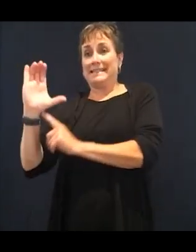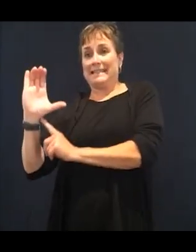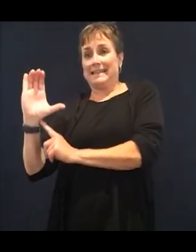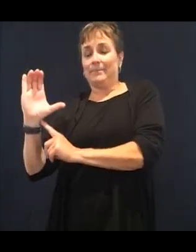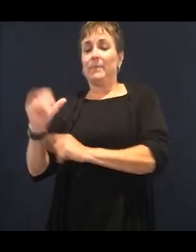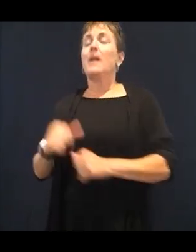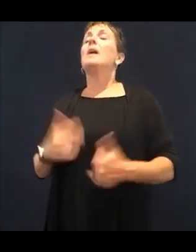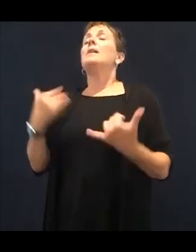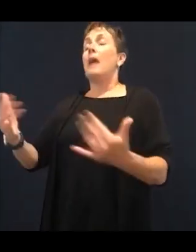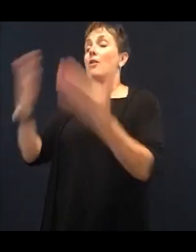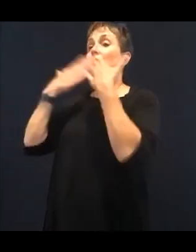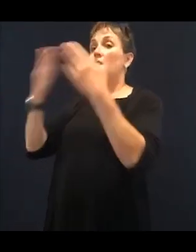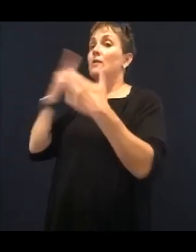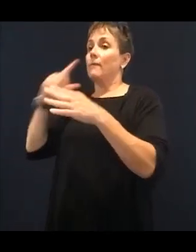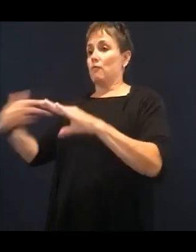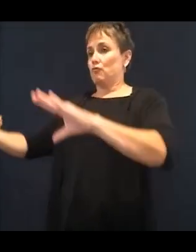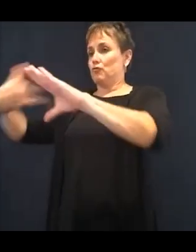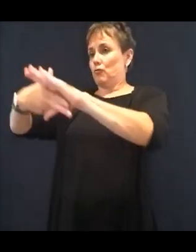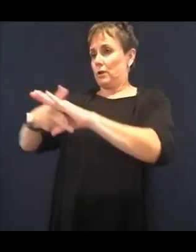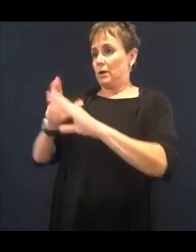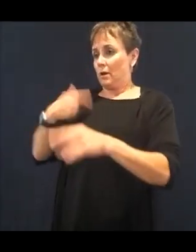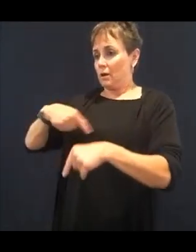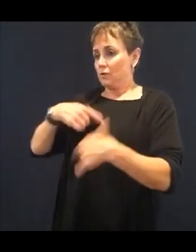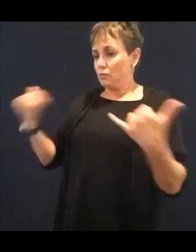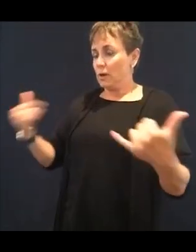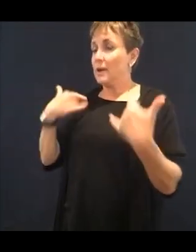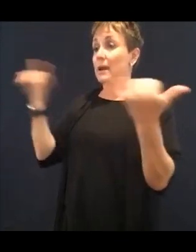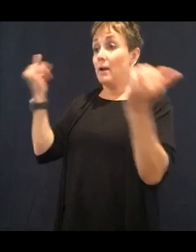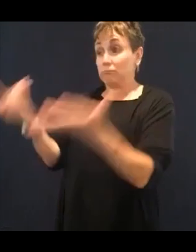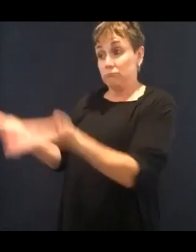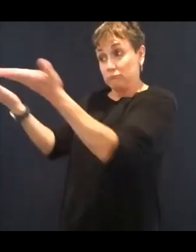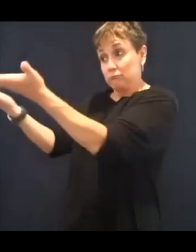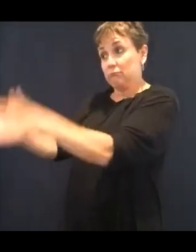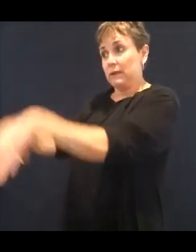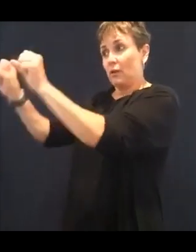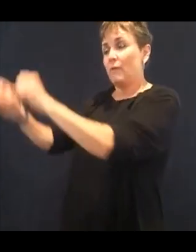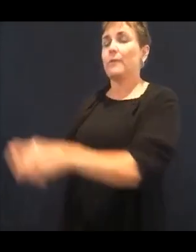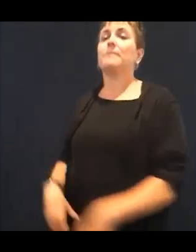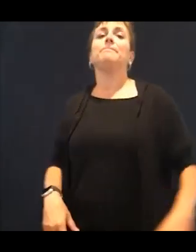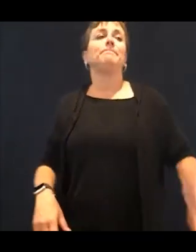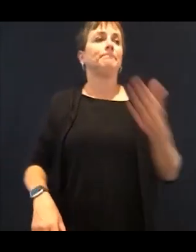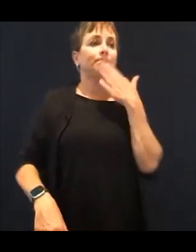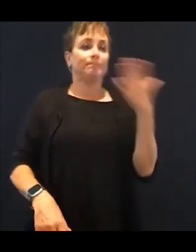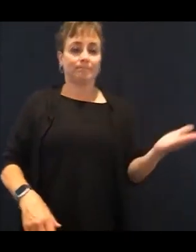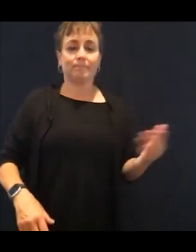So as a mom and a health professional,